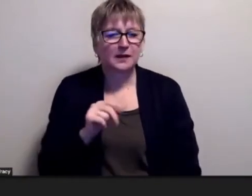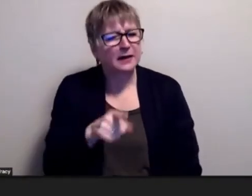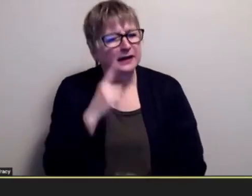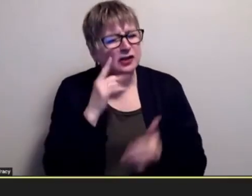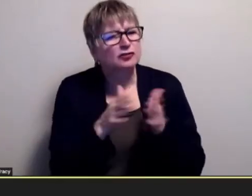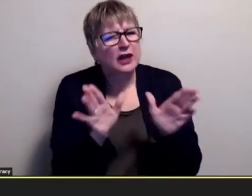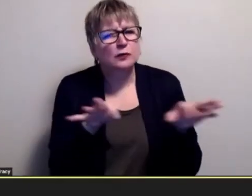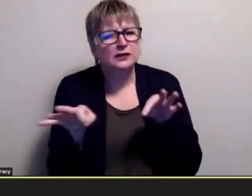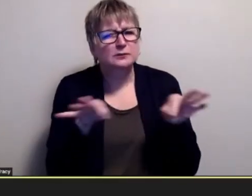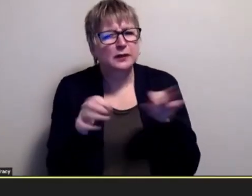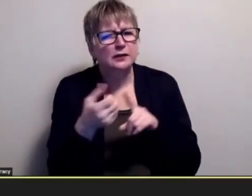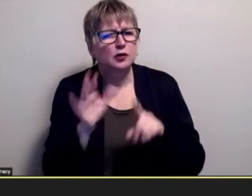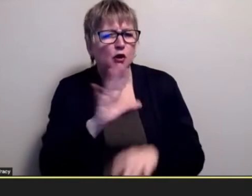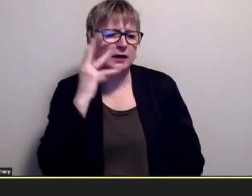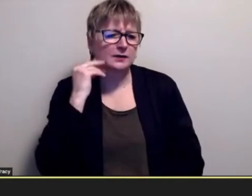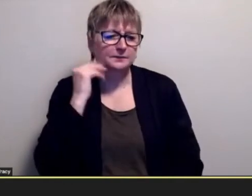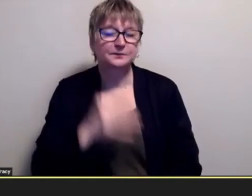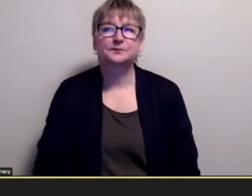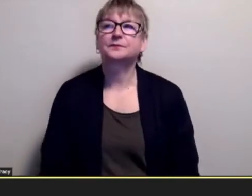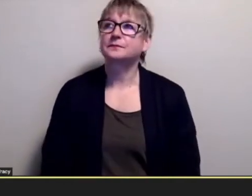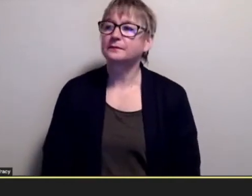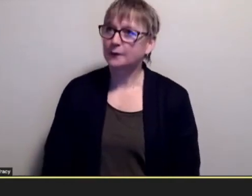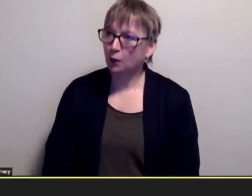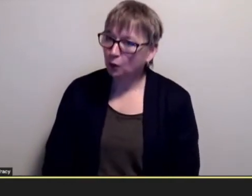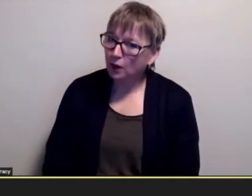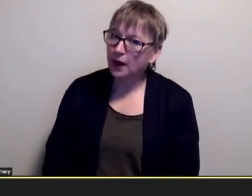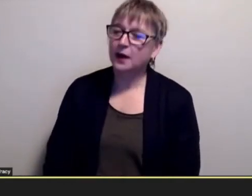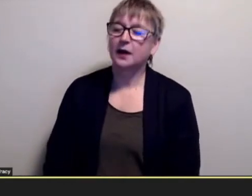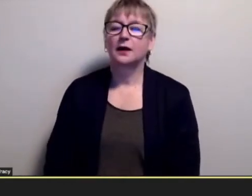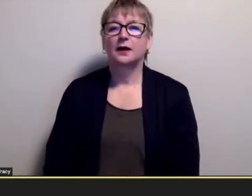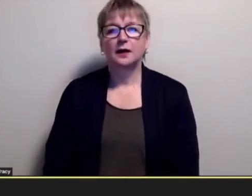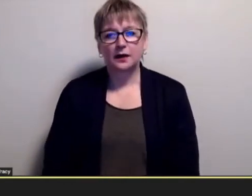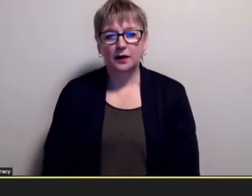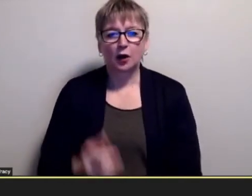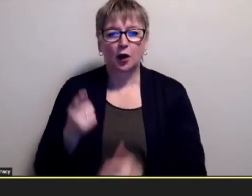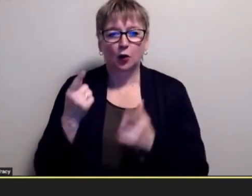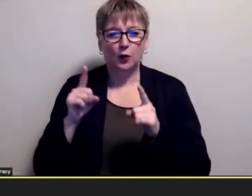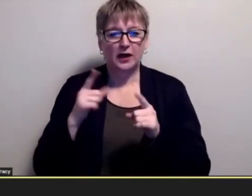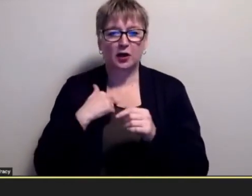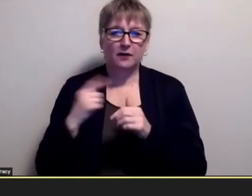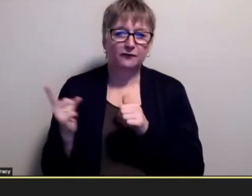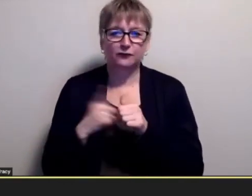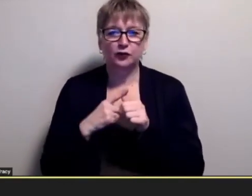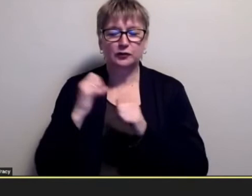well you know i when i was in in my freshman year uh you know i entered